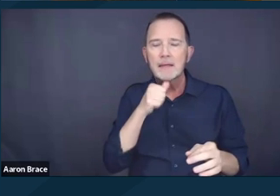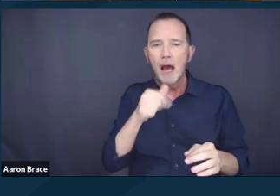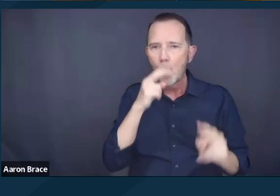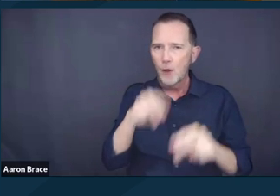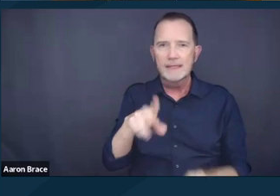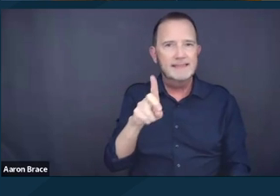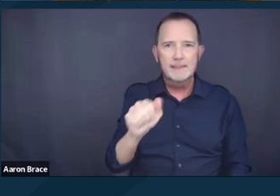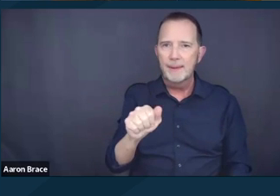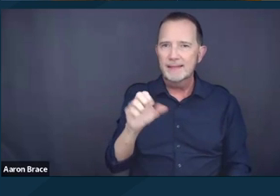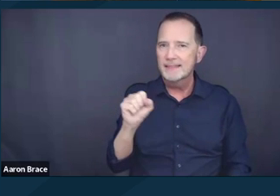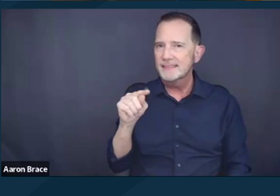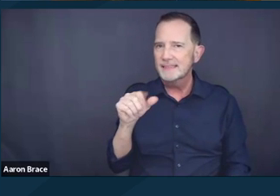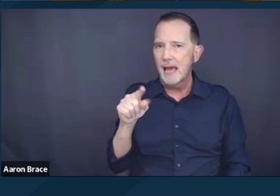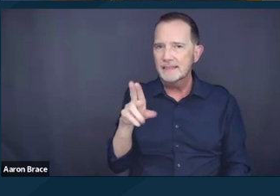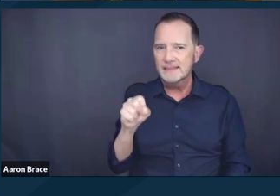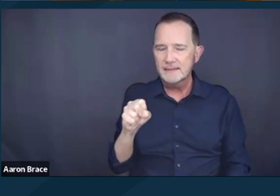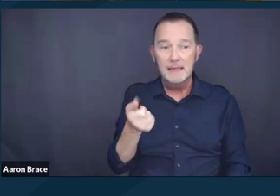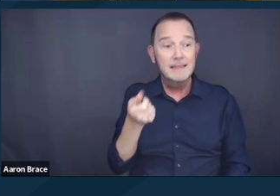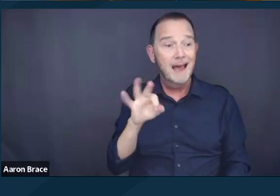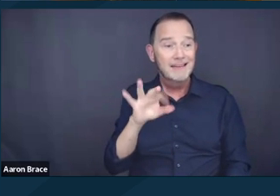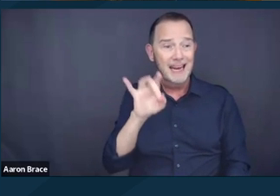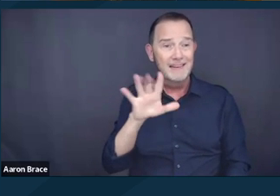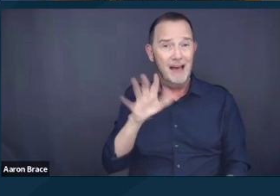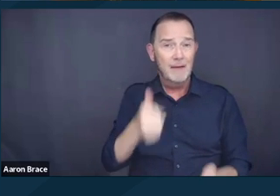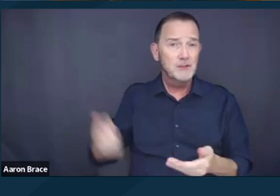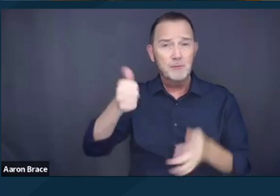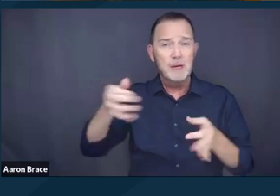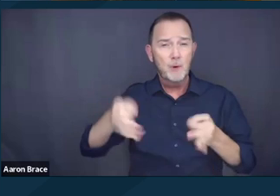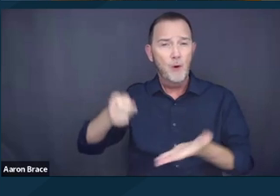as demonstrable by a 1985 Supreme Court decision